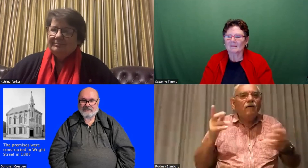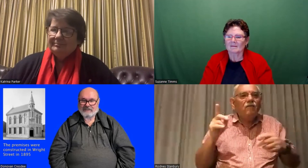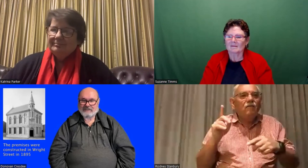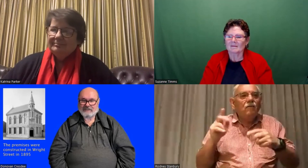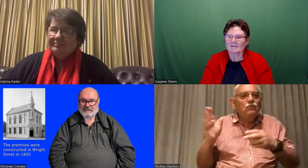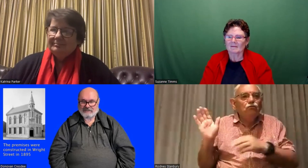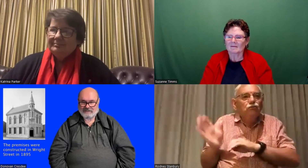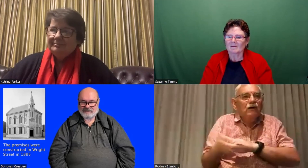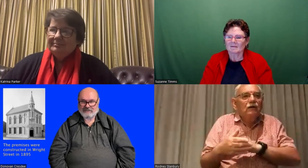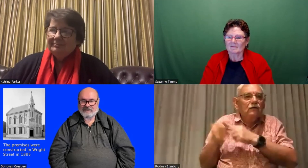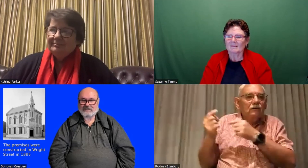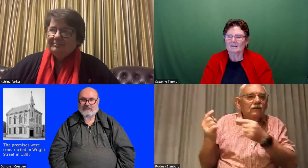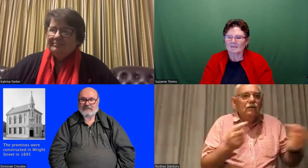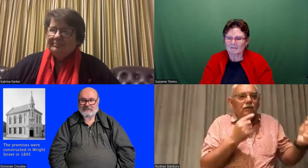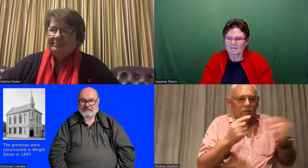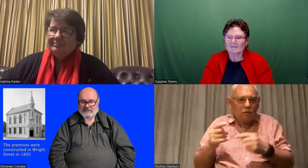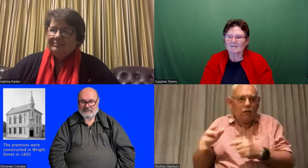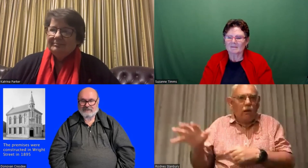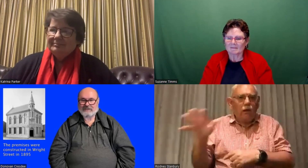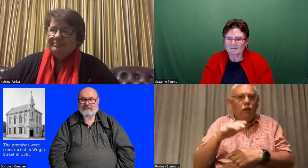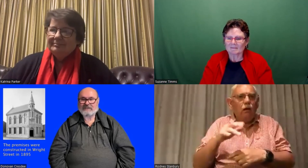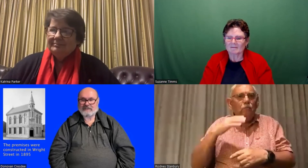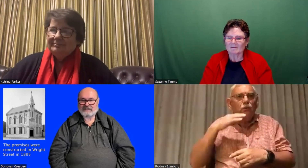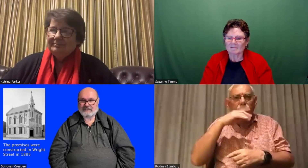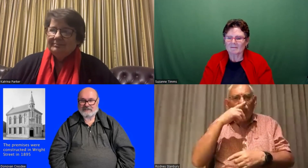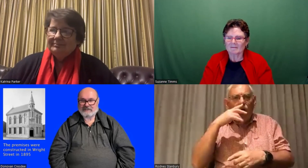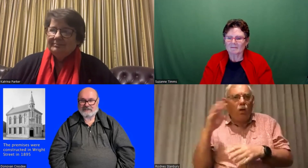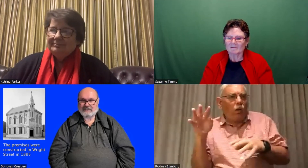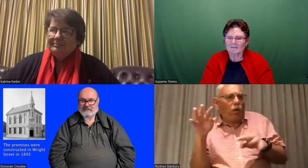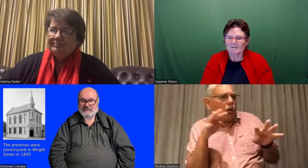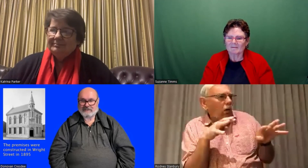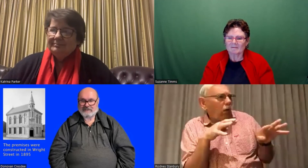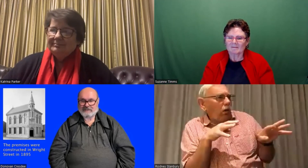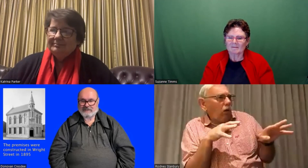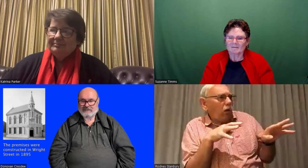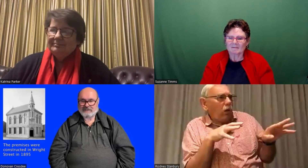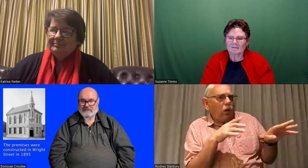cricket team - Deaf cricket team - to have a competition between SA and Melbourne and all the